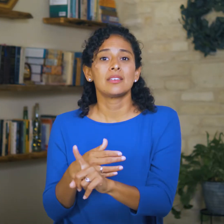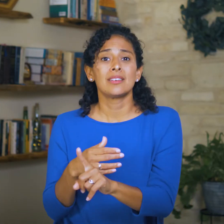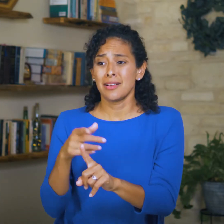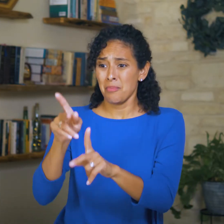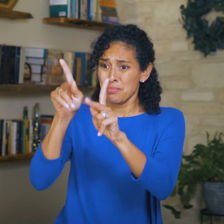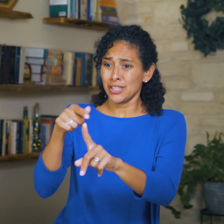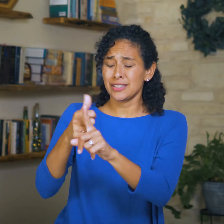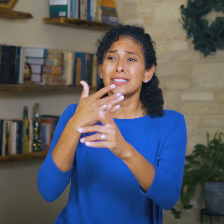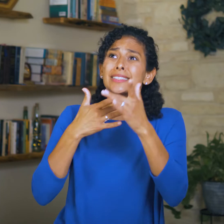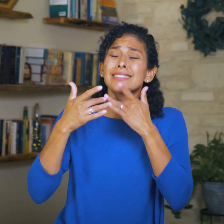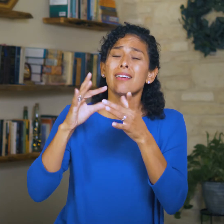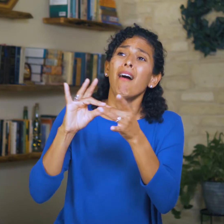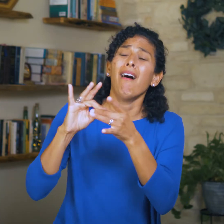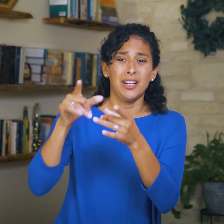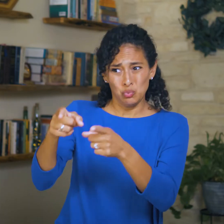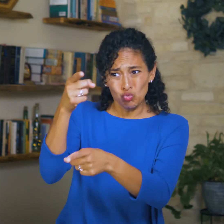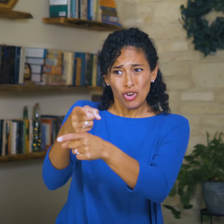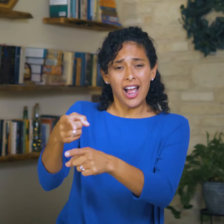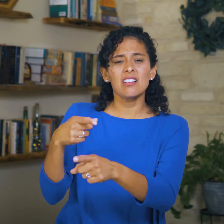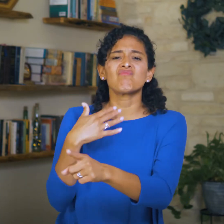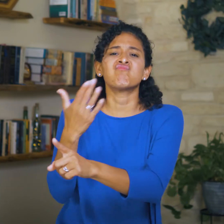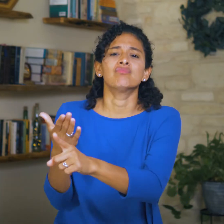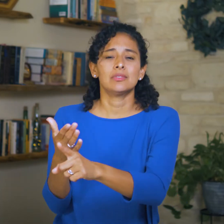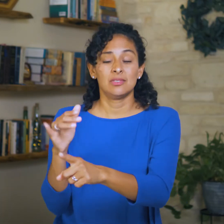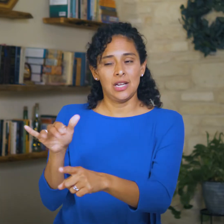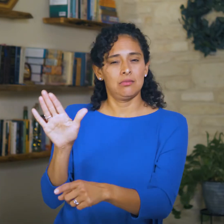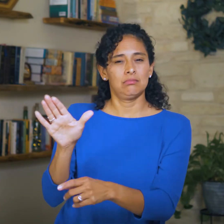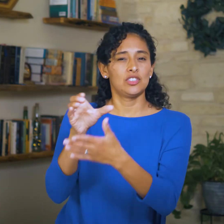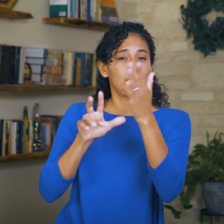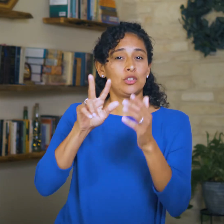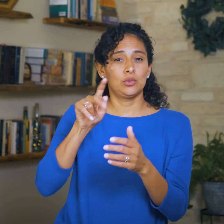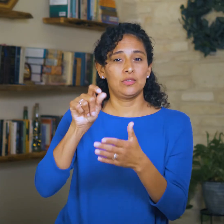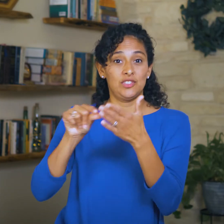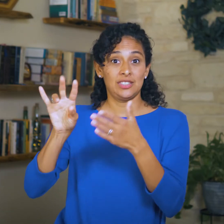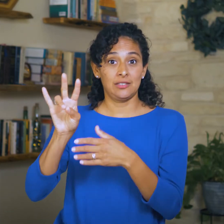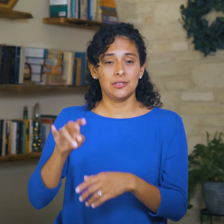even when the plea of the needy is right” (32:7).